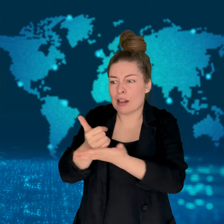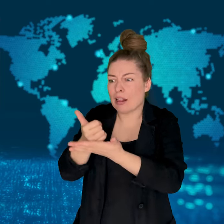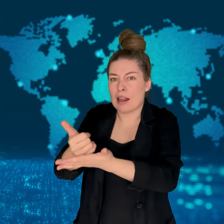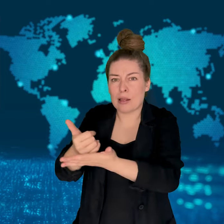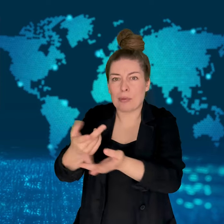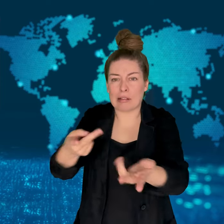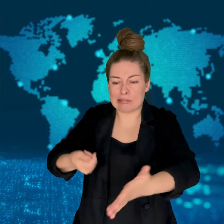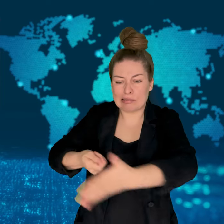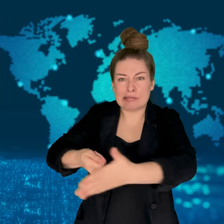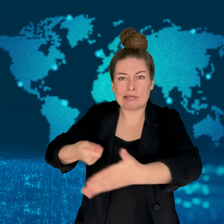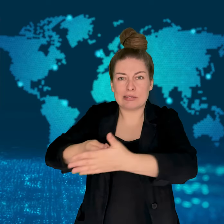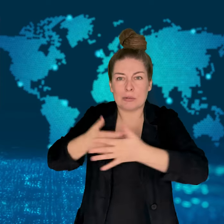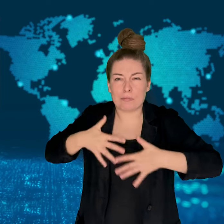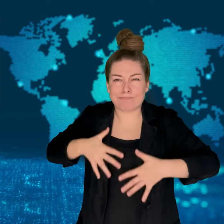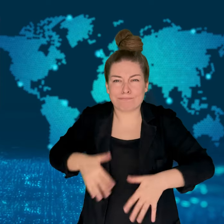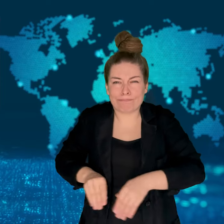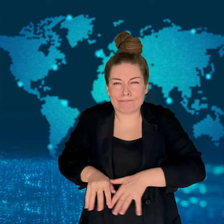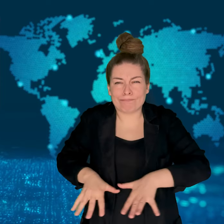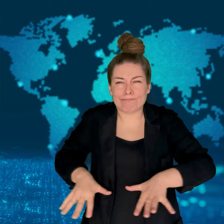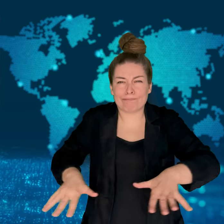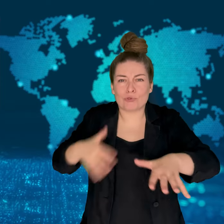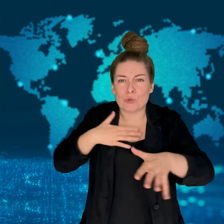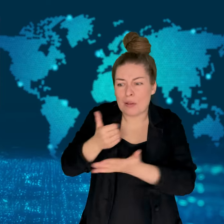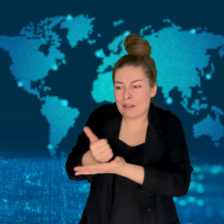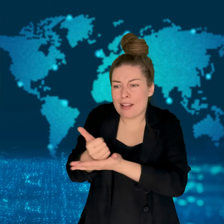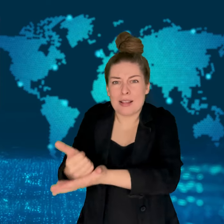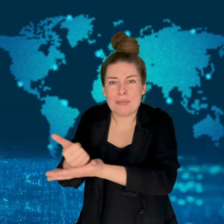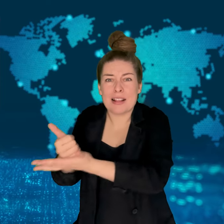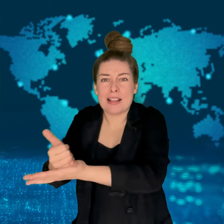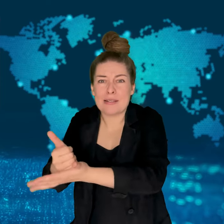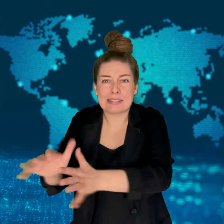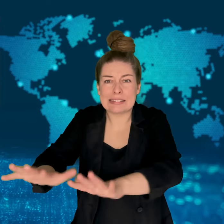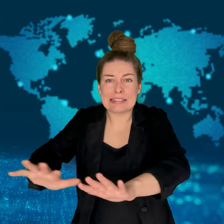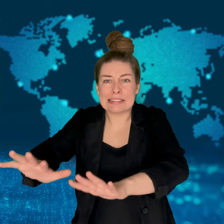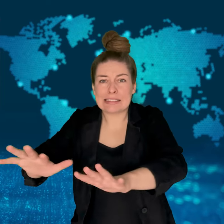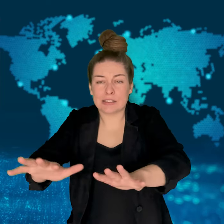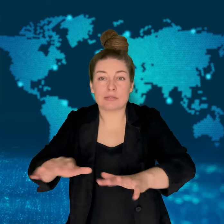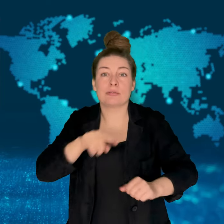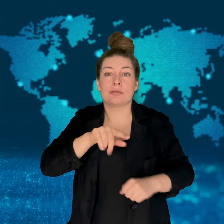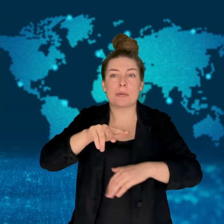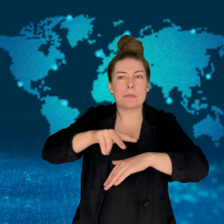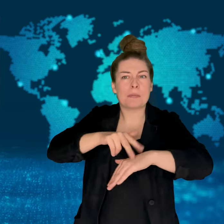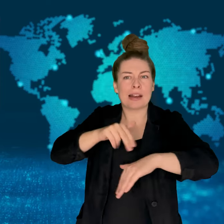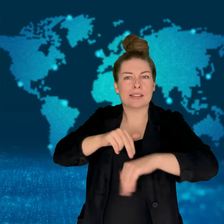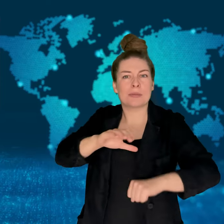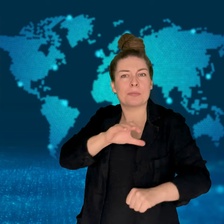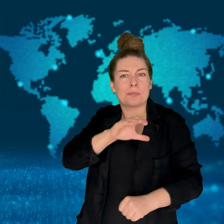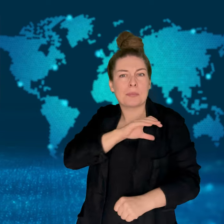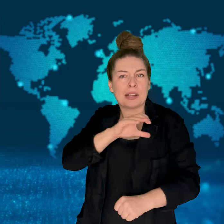Others tried to stop the bleeding of the victims.